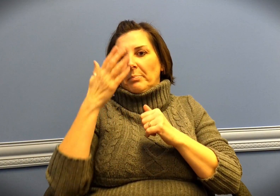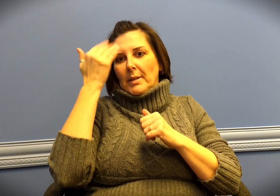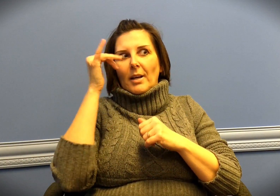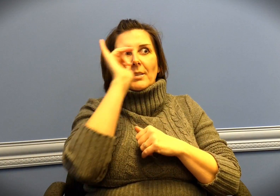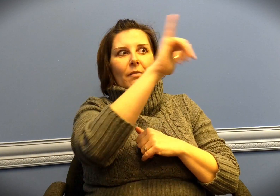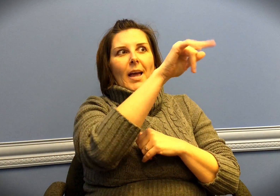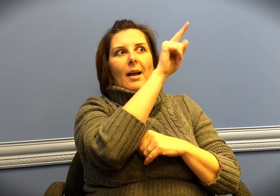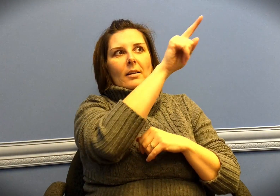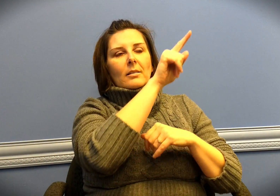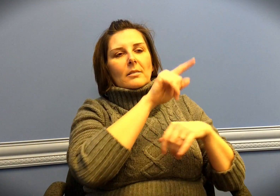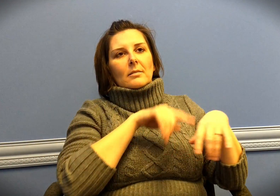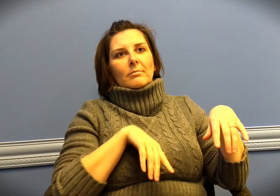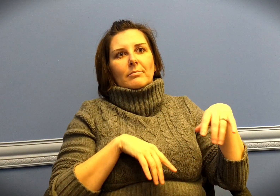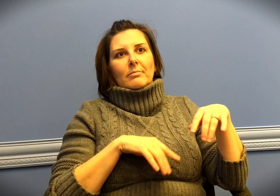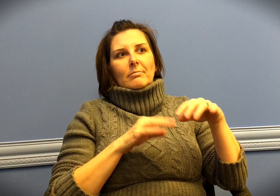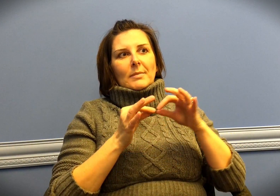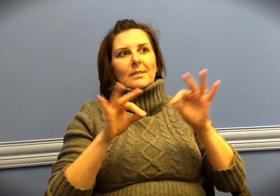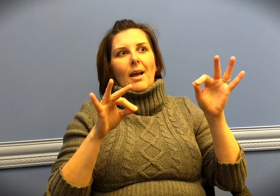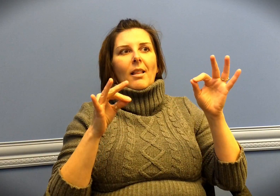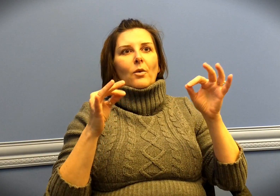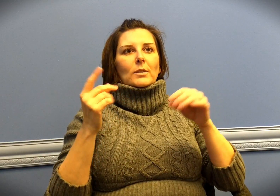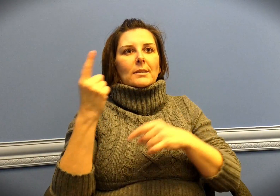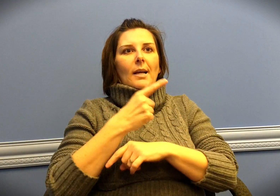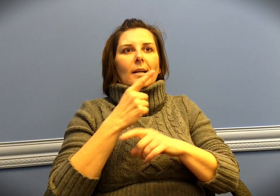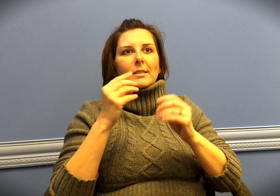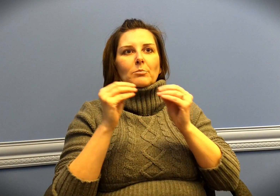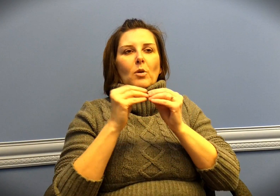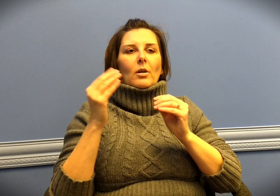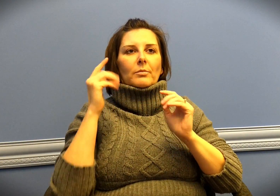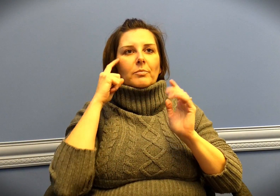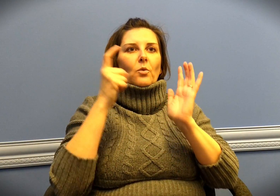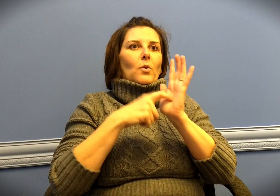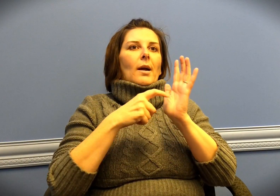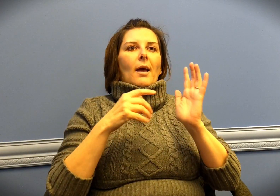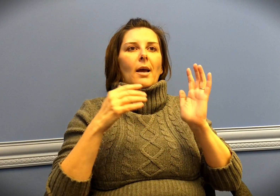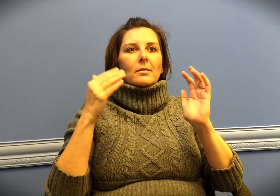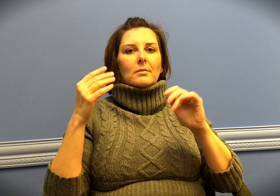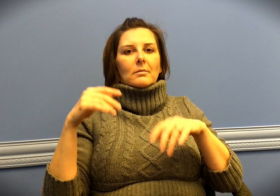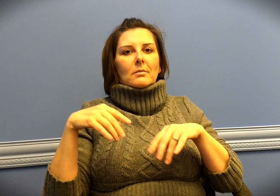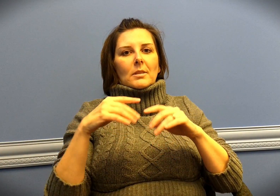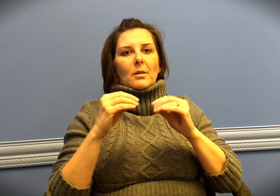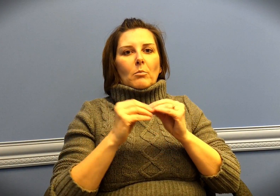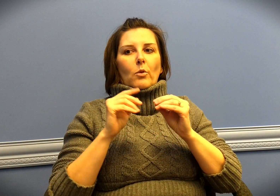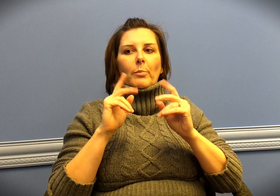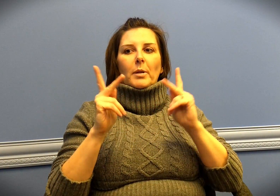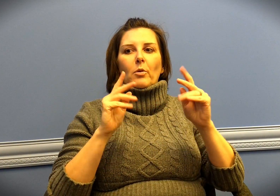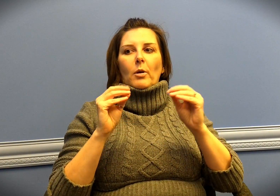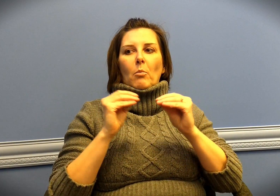And perhaps because of the Sign Language Day, more people are recognizing --